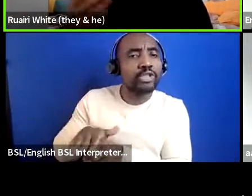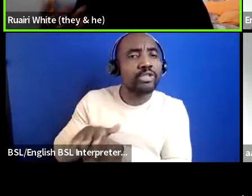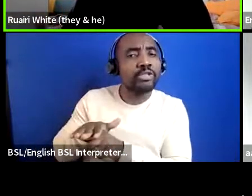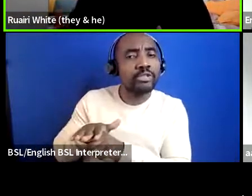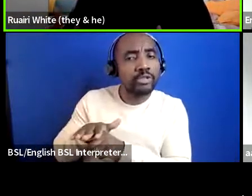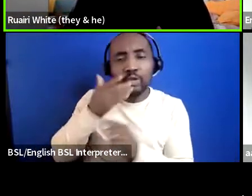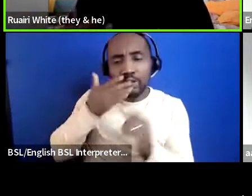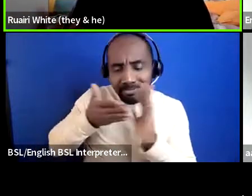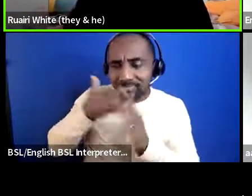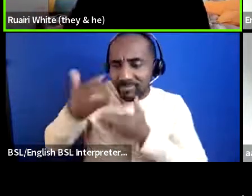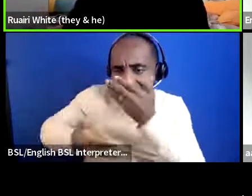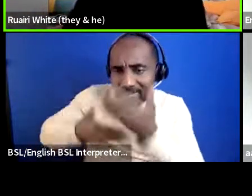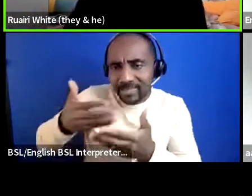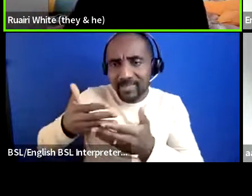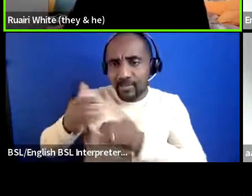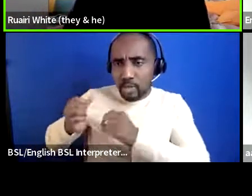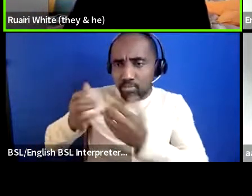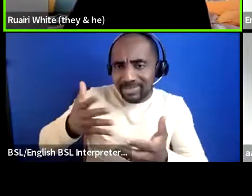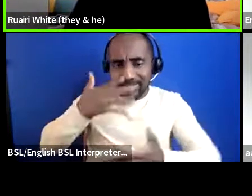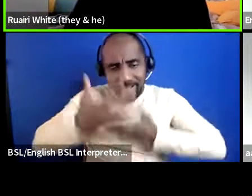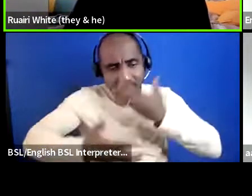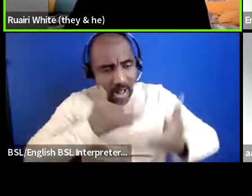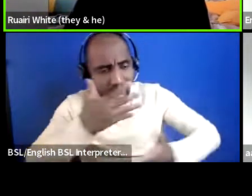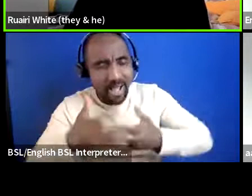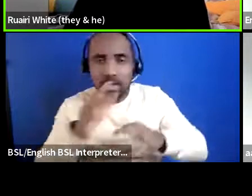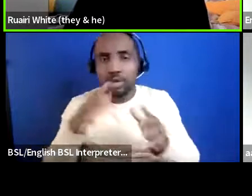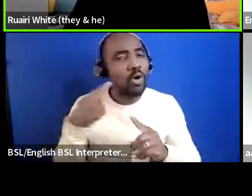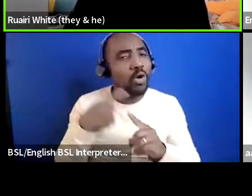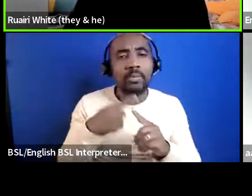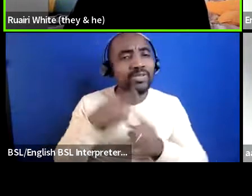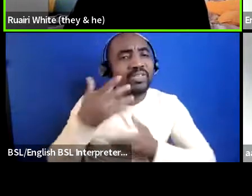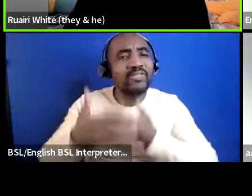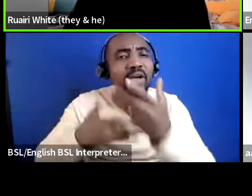presenting like not necessarily a positive narrative but certainly a neat narrative